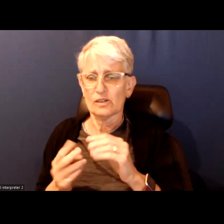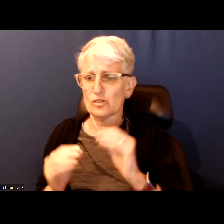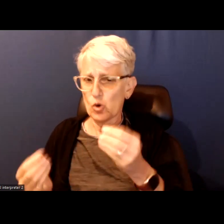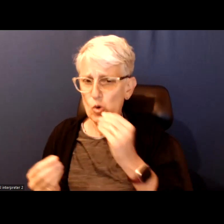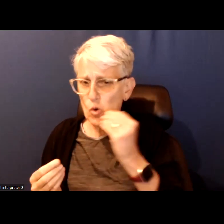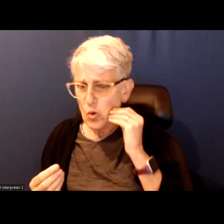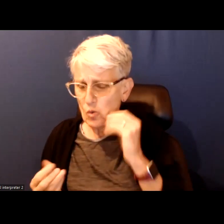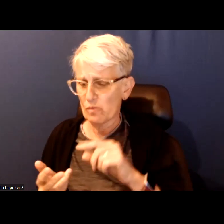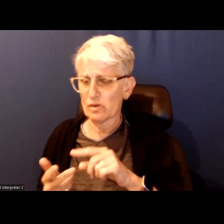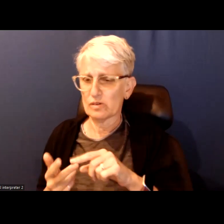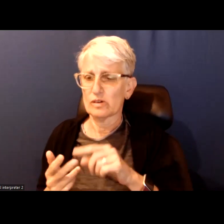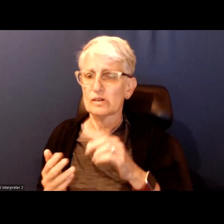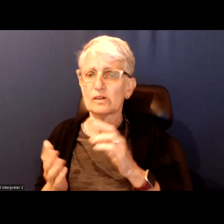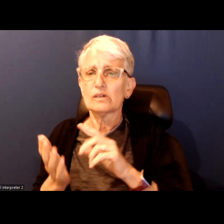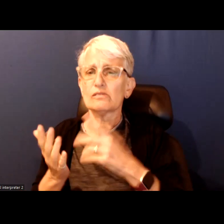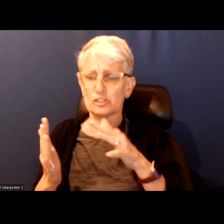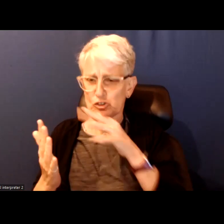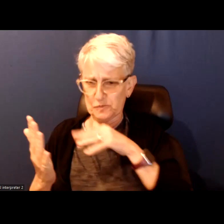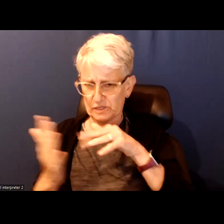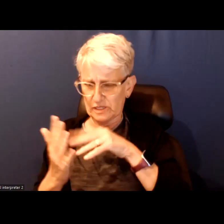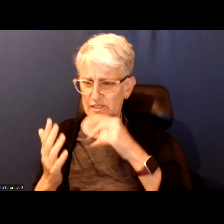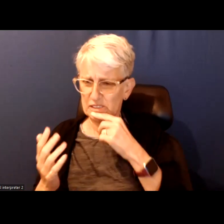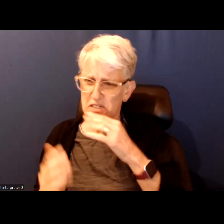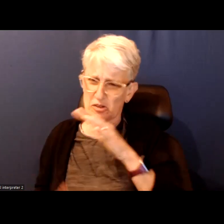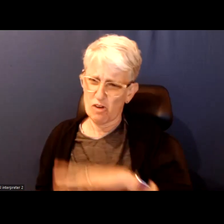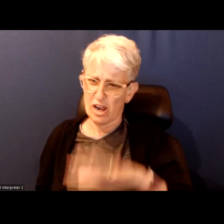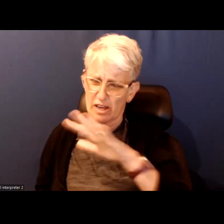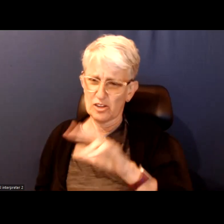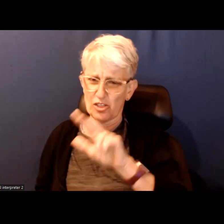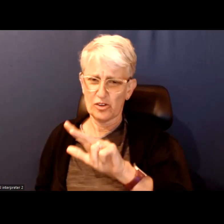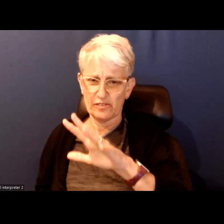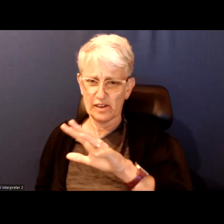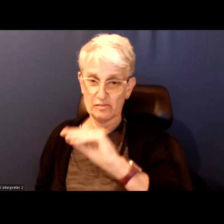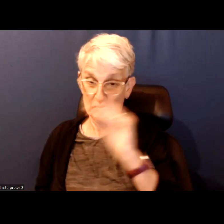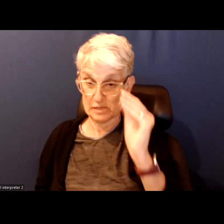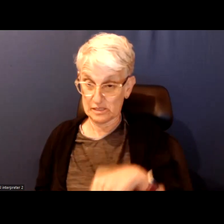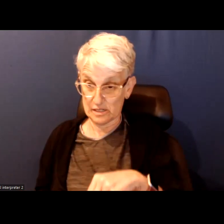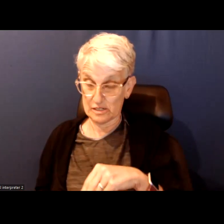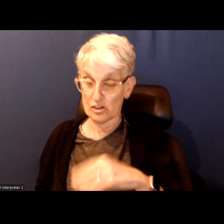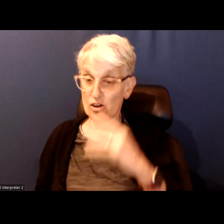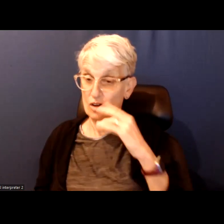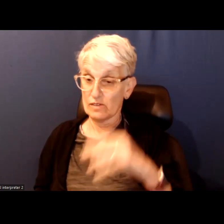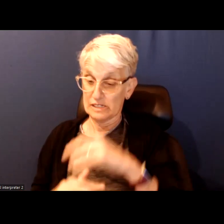Some studies have suggested that approximately 35 percent of indigenous adults in Toronto